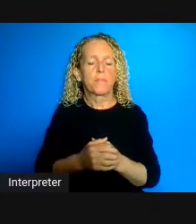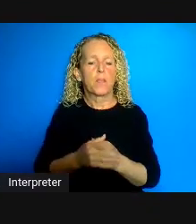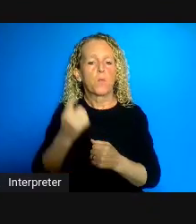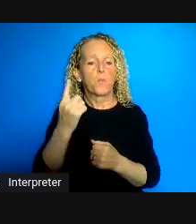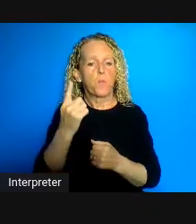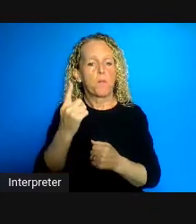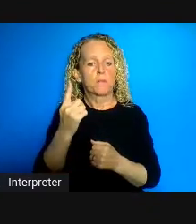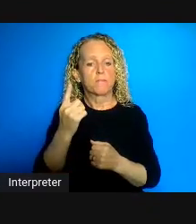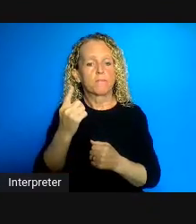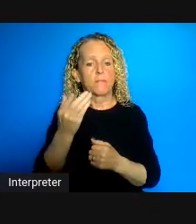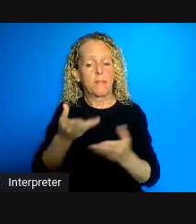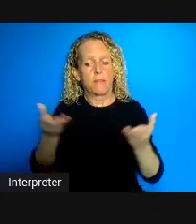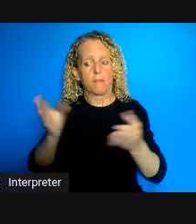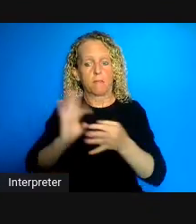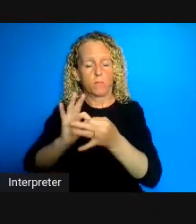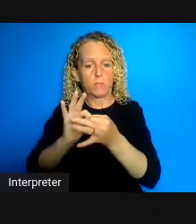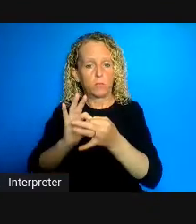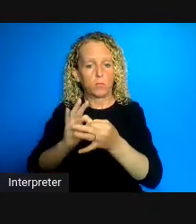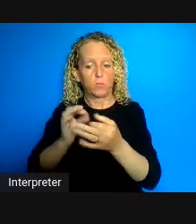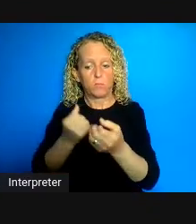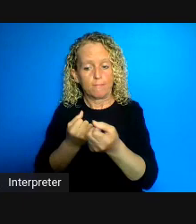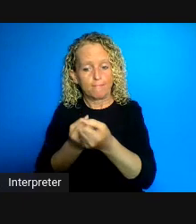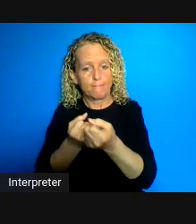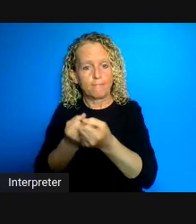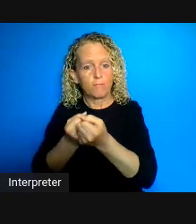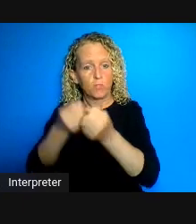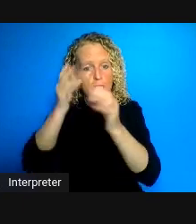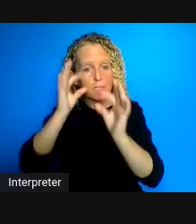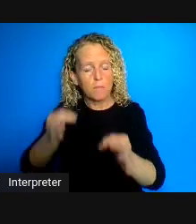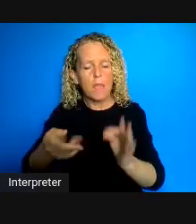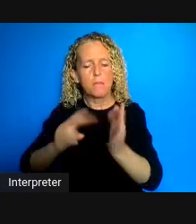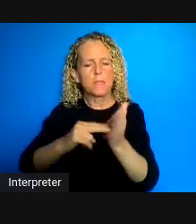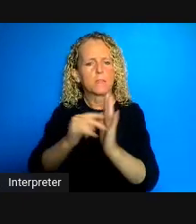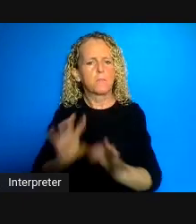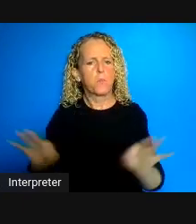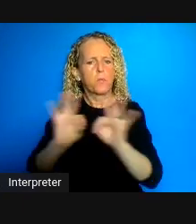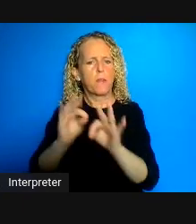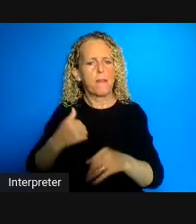a context of meaningful options so you don't get much practice making decisions